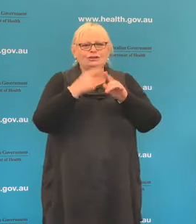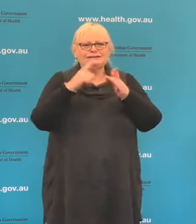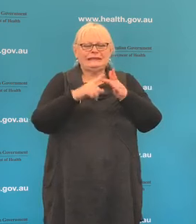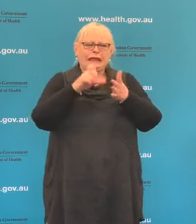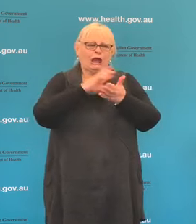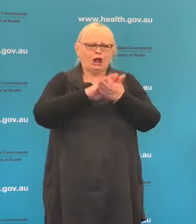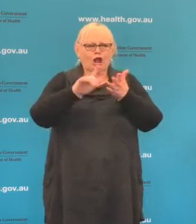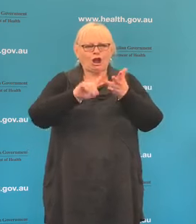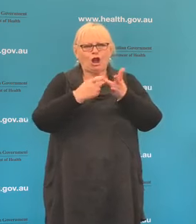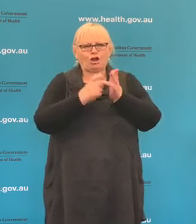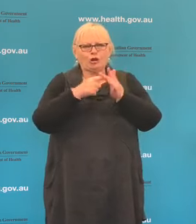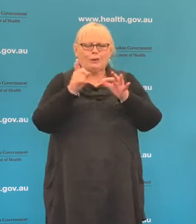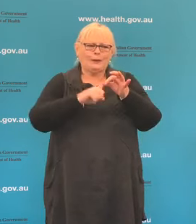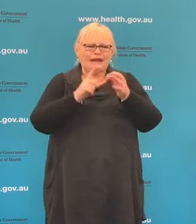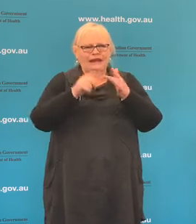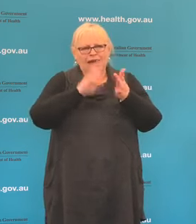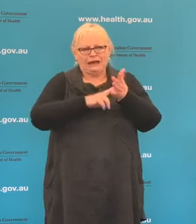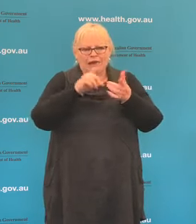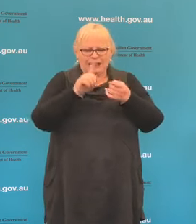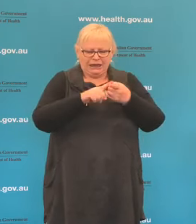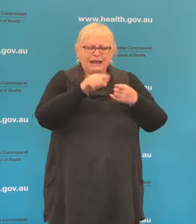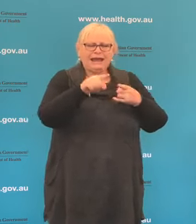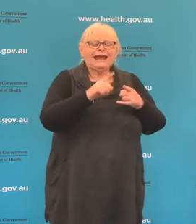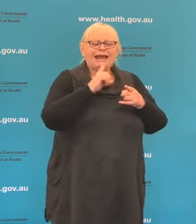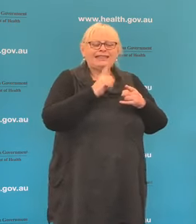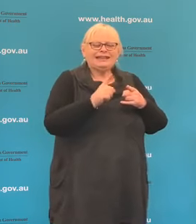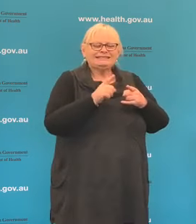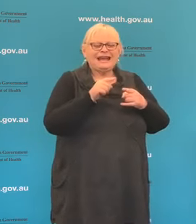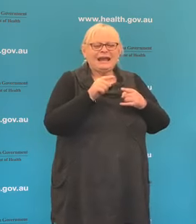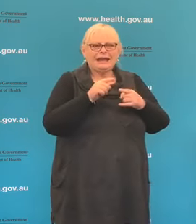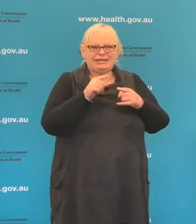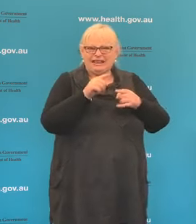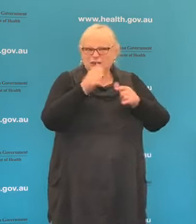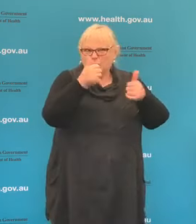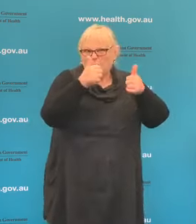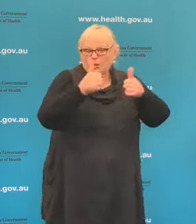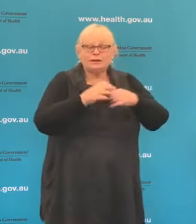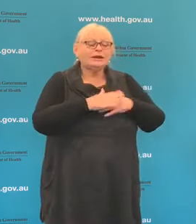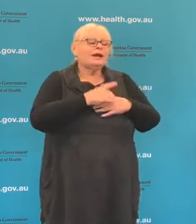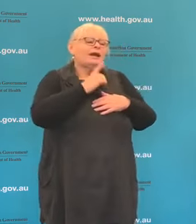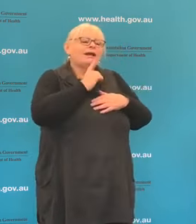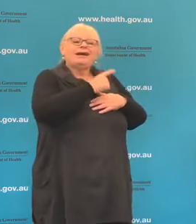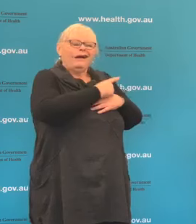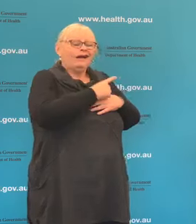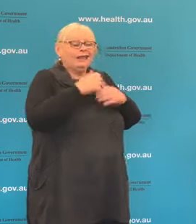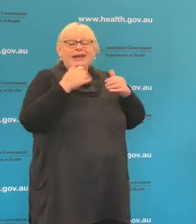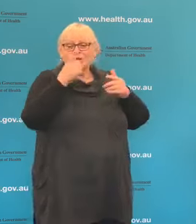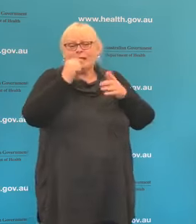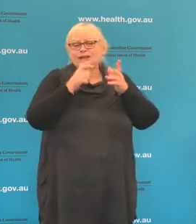Well Hydroxychloroquine is a drug which is used in the treatment of a number of conditions in Australia